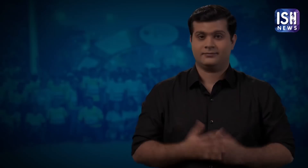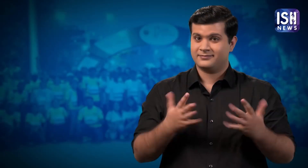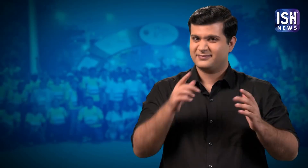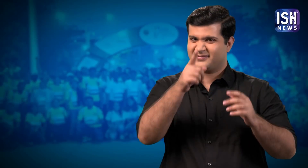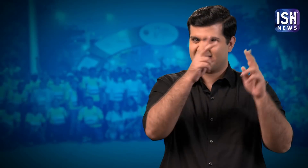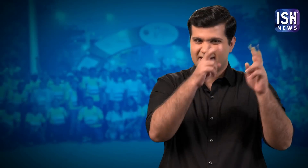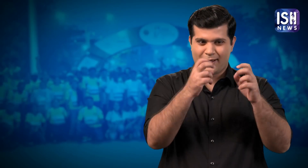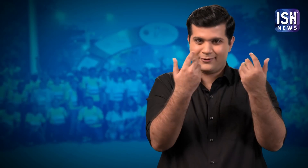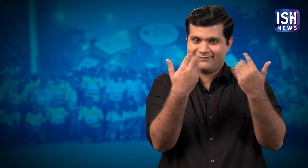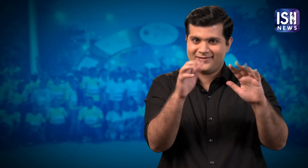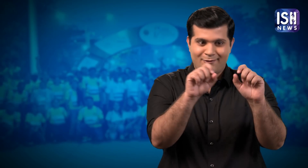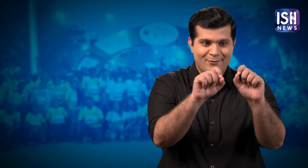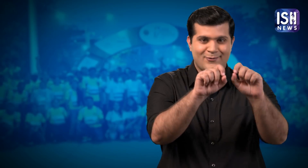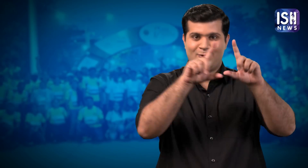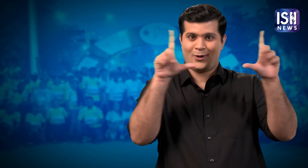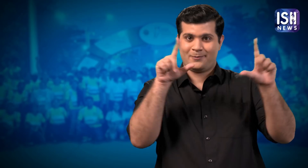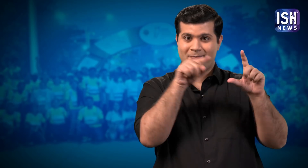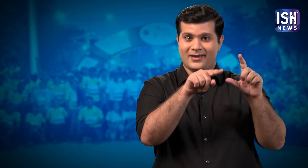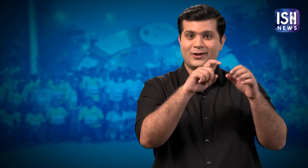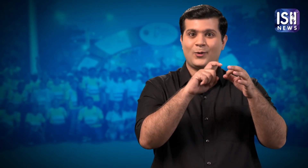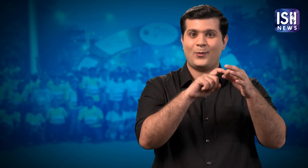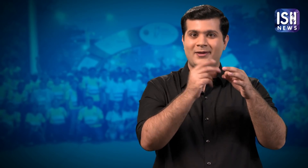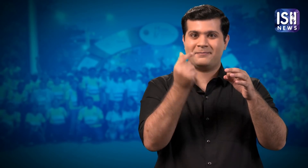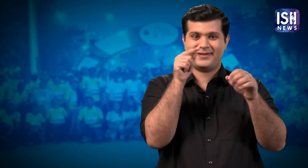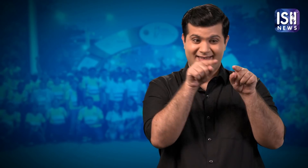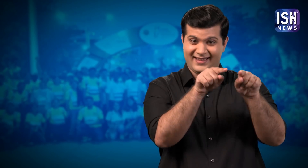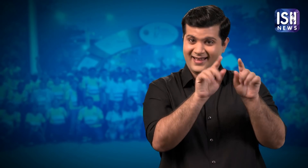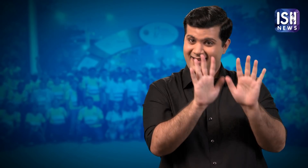Download and open the QuickPerks App.